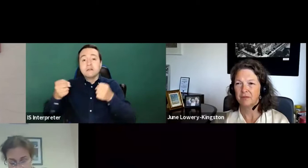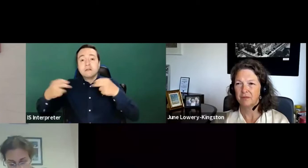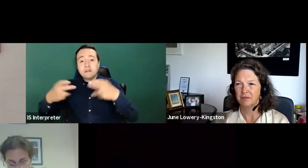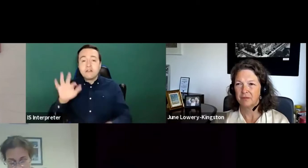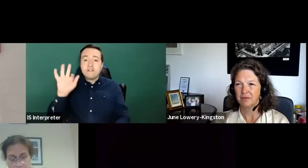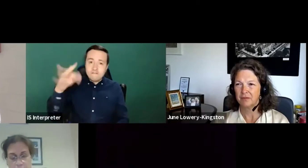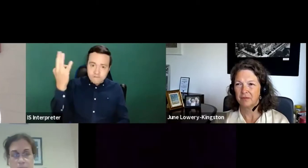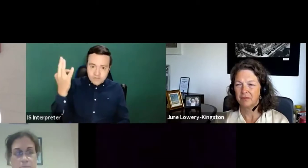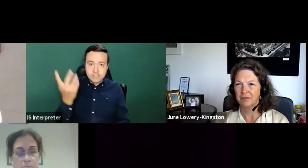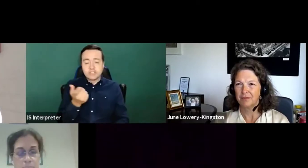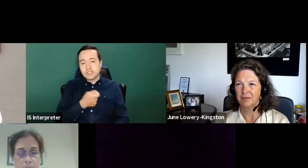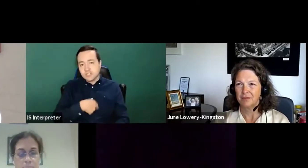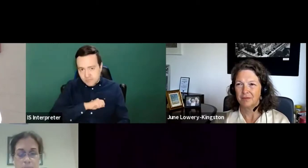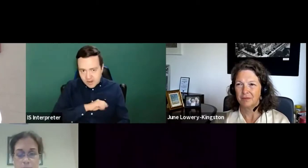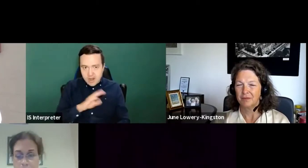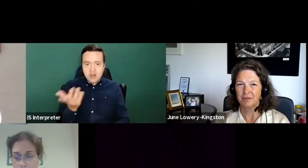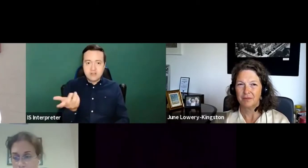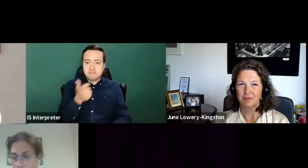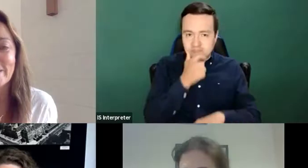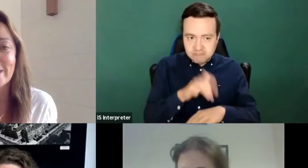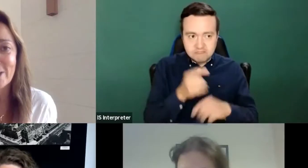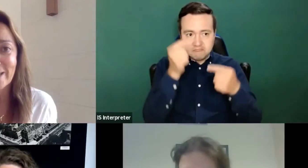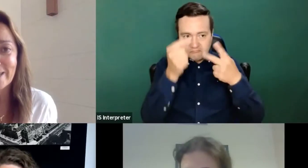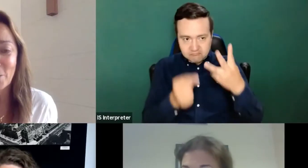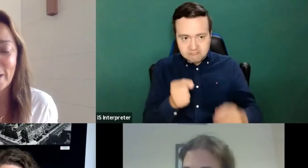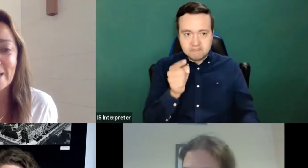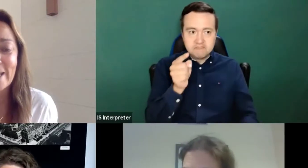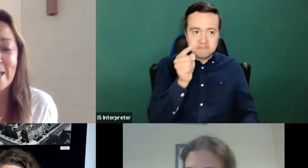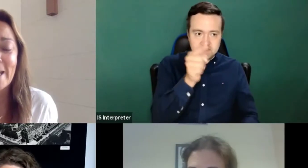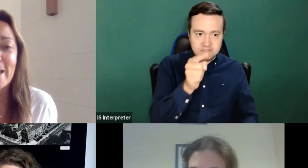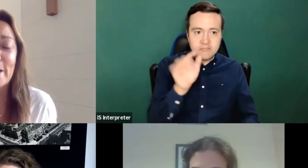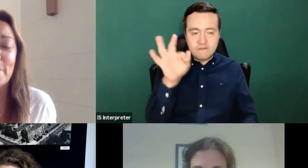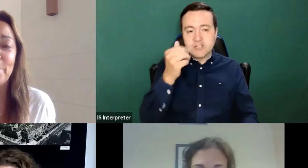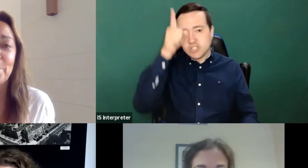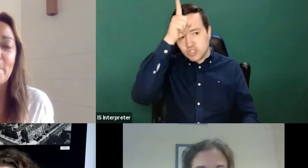And Rachel will post the links to these translations in the chat in a way.